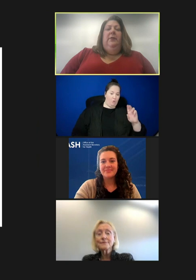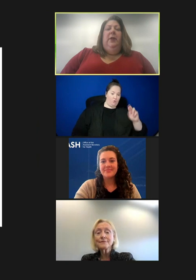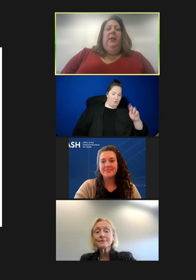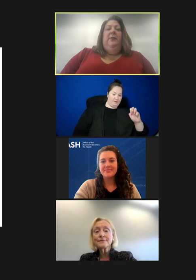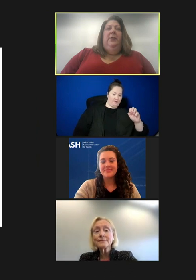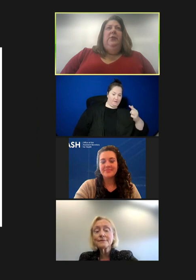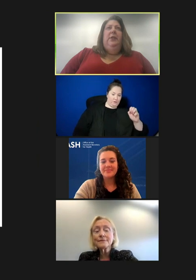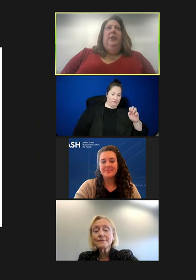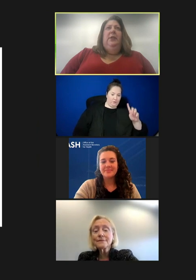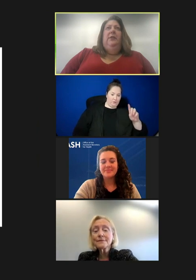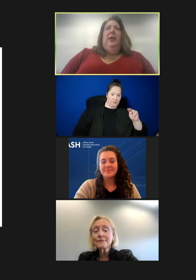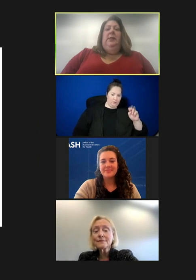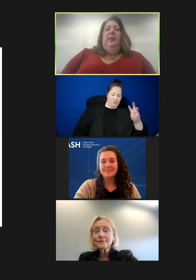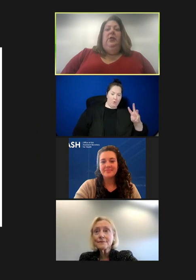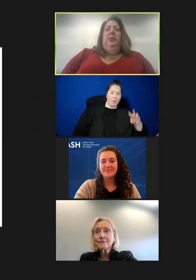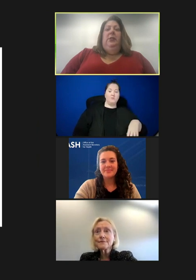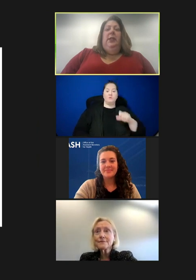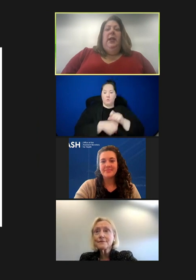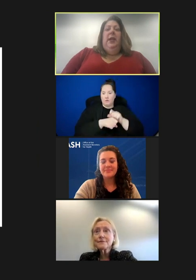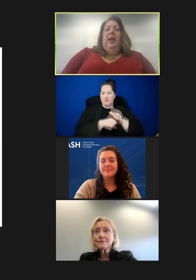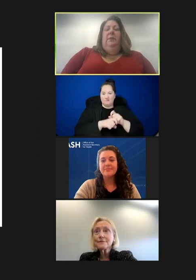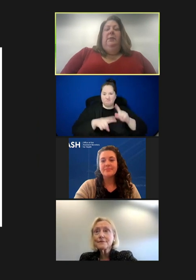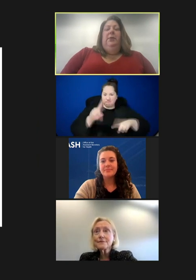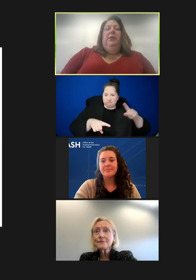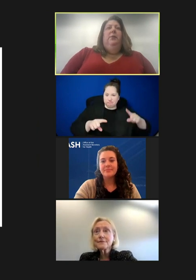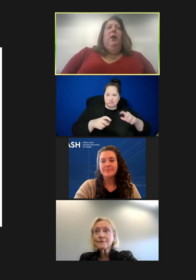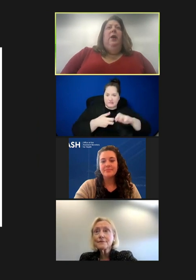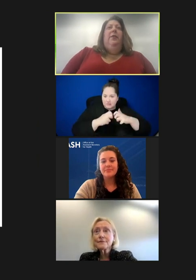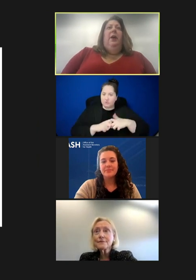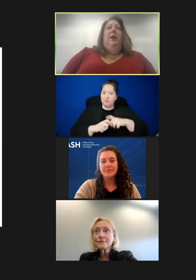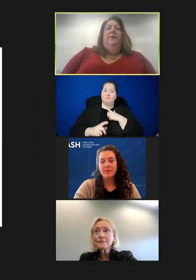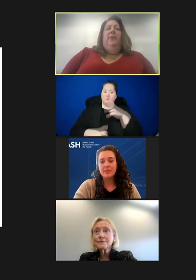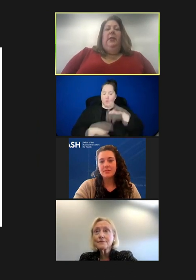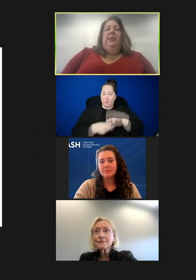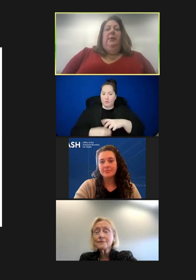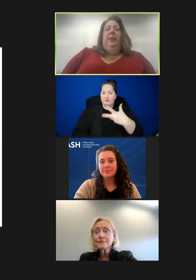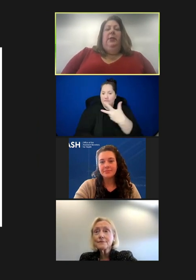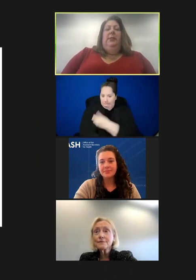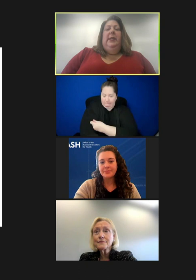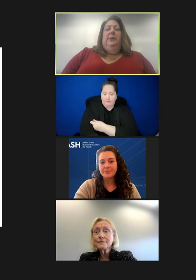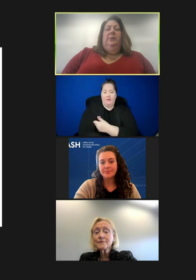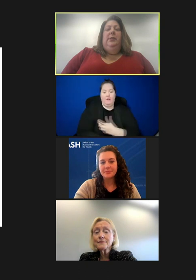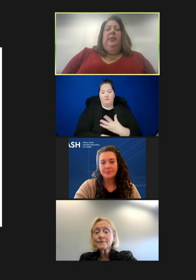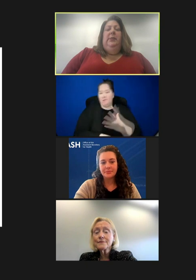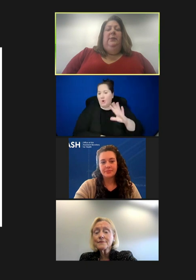variety of issues, including vaccinations, and brings a wealth of experience and expertise from